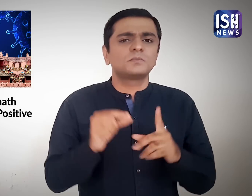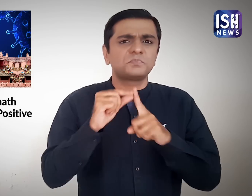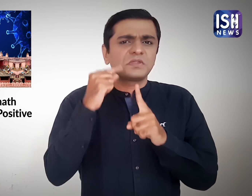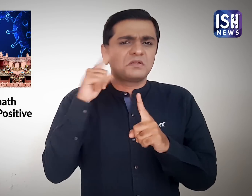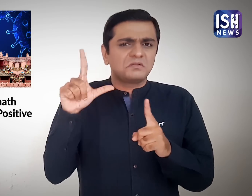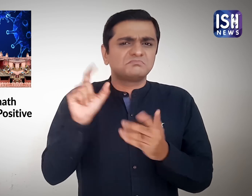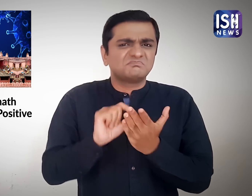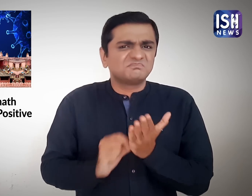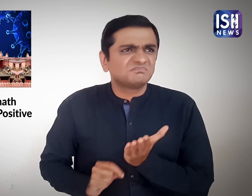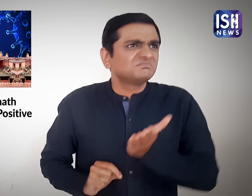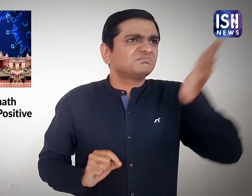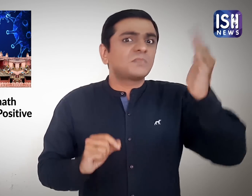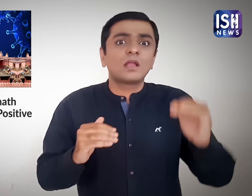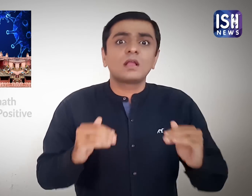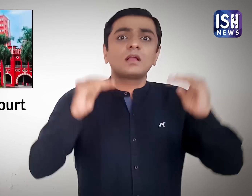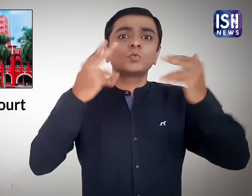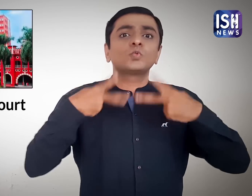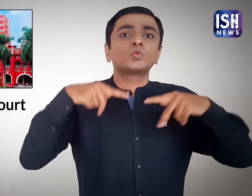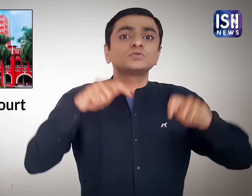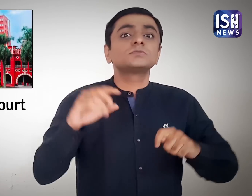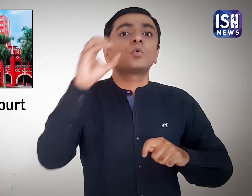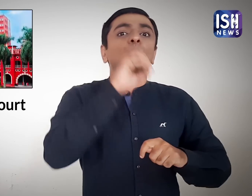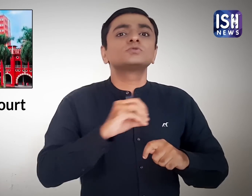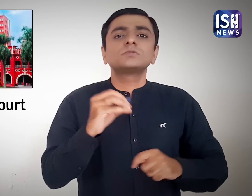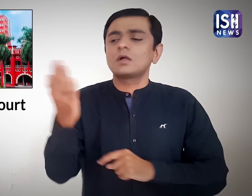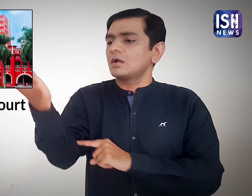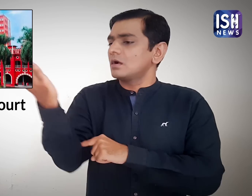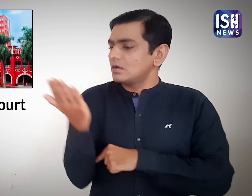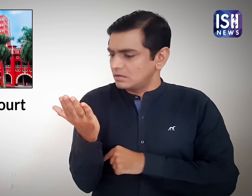There was a PIL filed in the Orissa High Court.